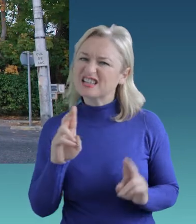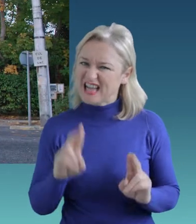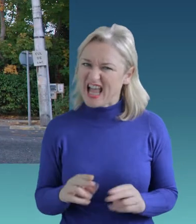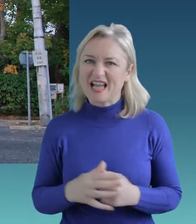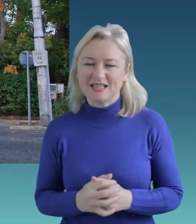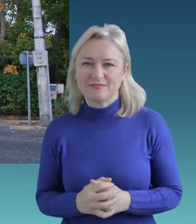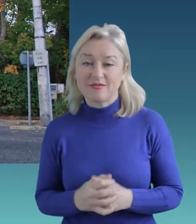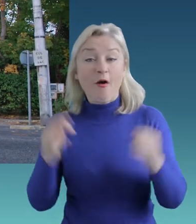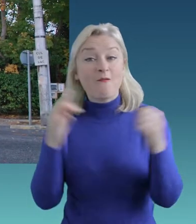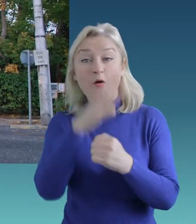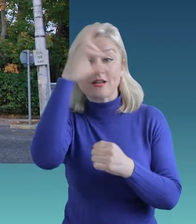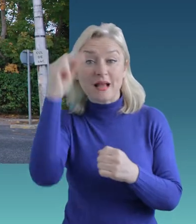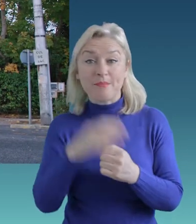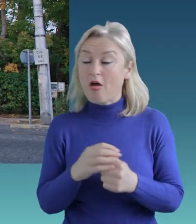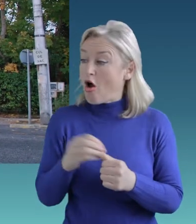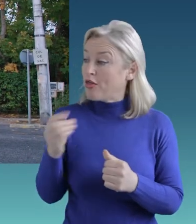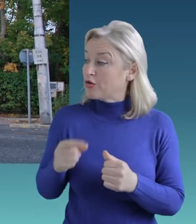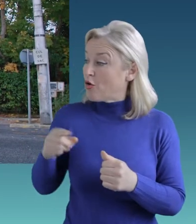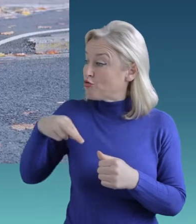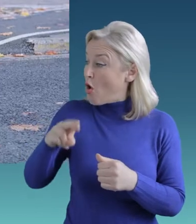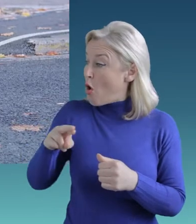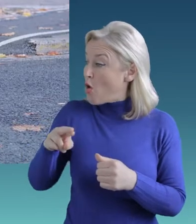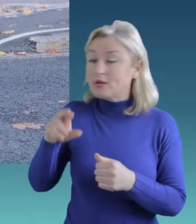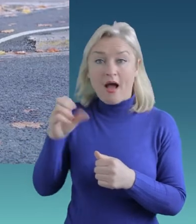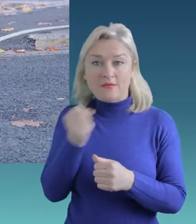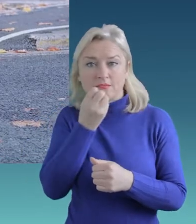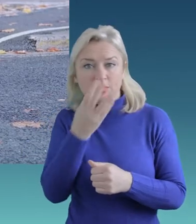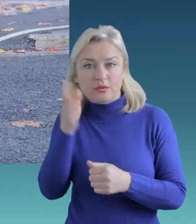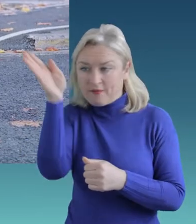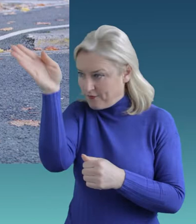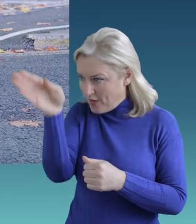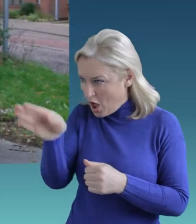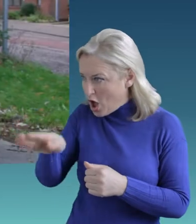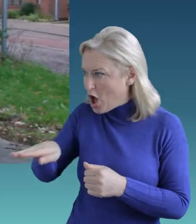On the other side of the road is a flush kerb.